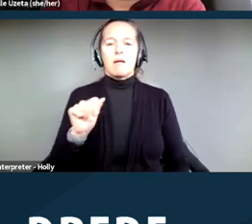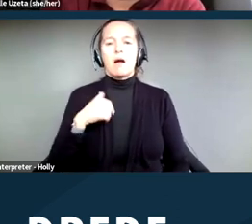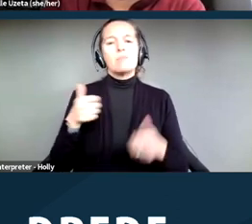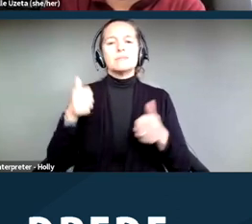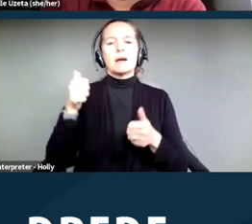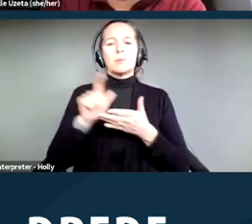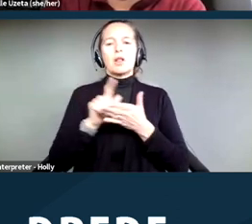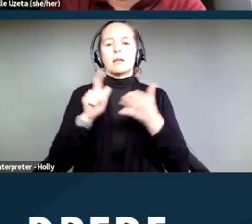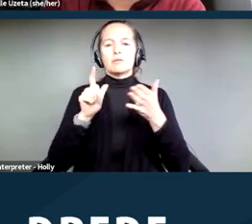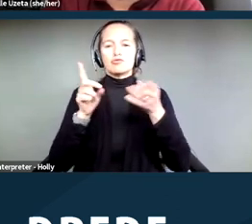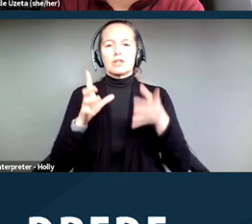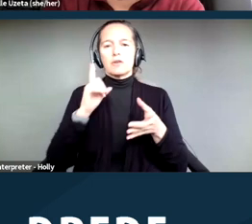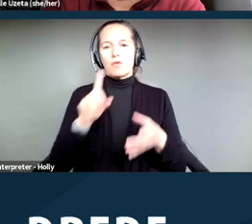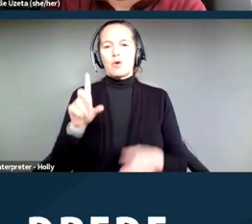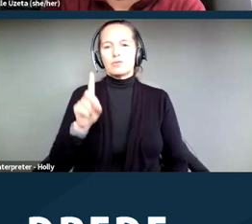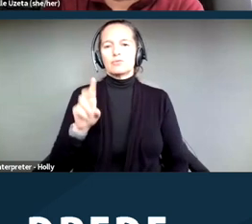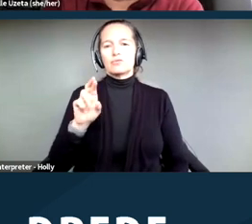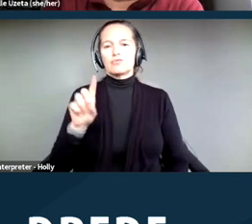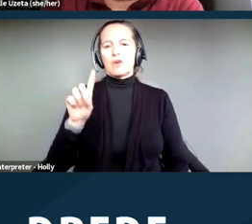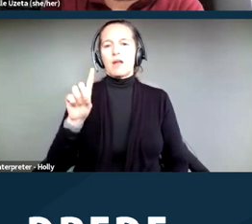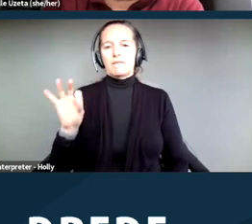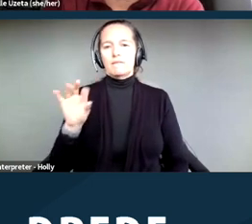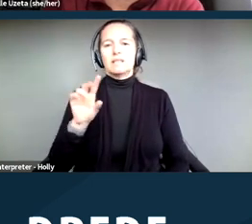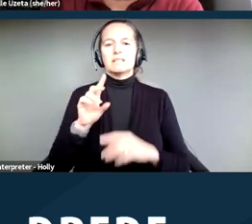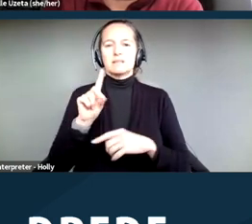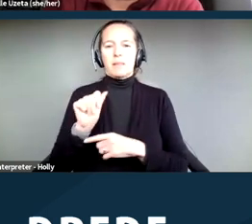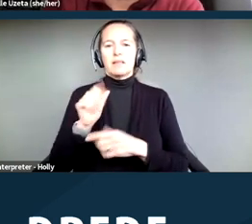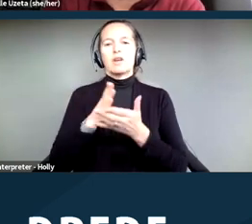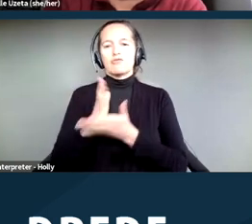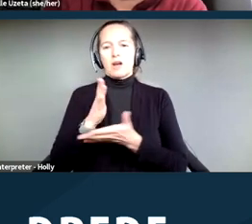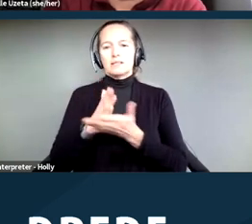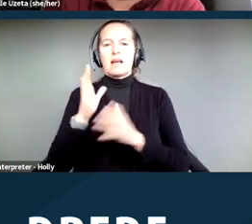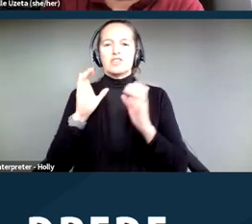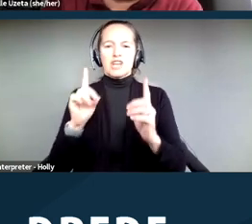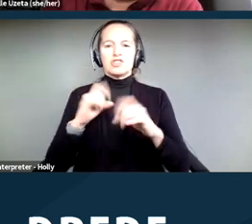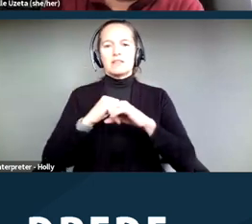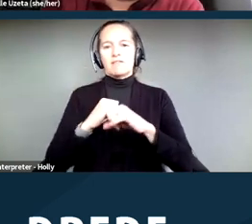at the Disability Rights Education & Defense Fund, or DREDF, as we're commonly known.